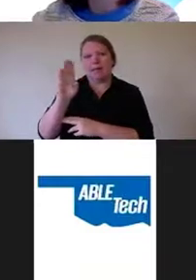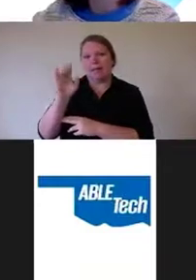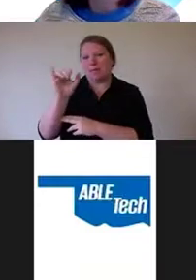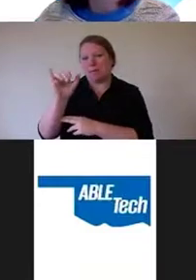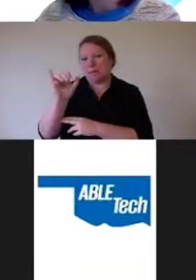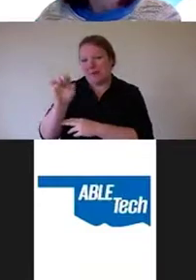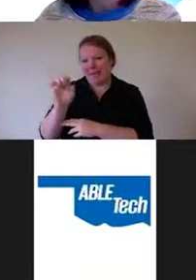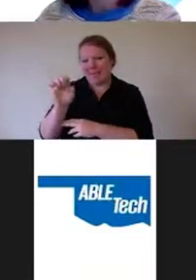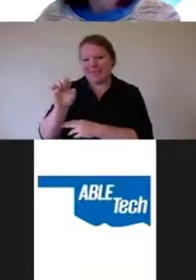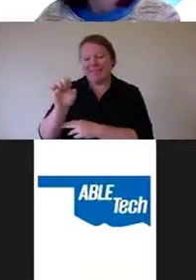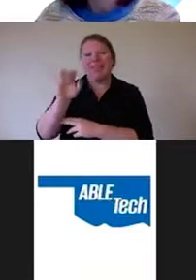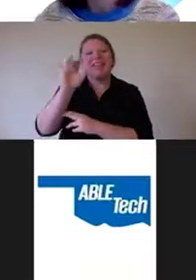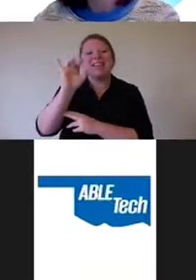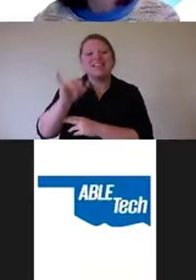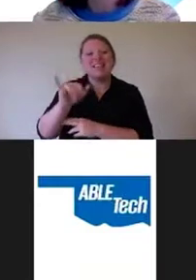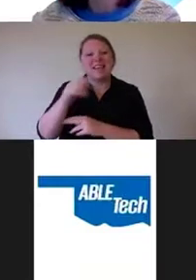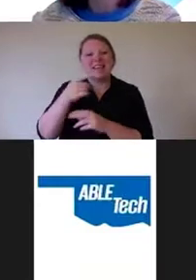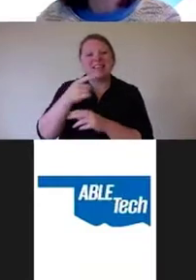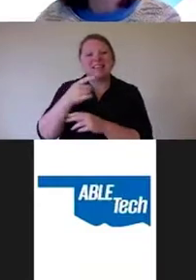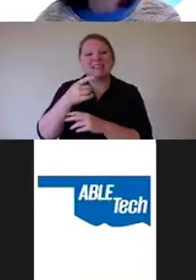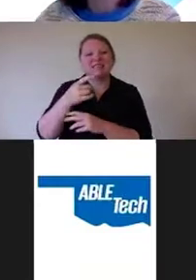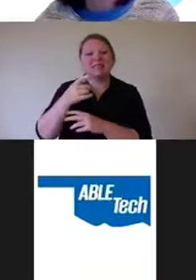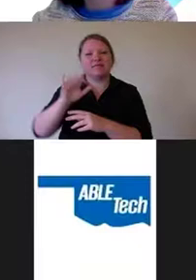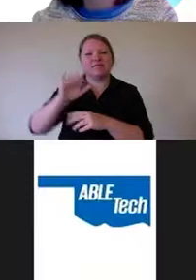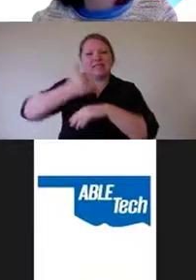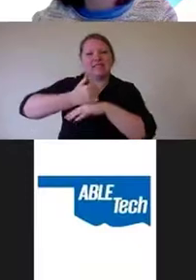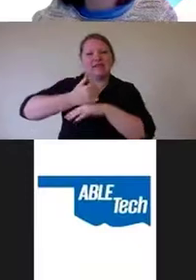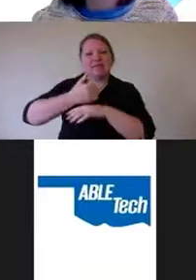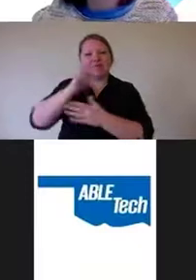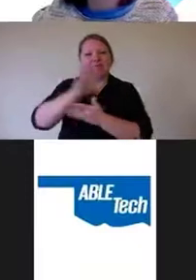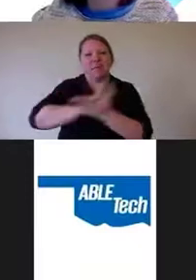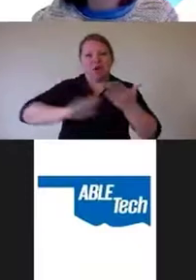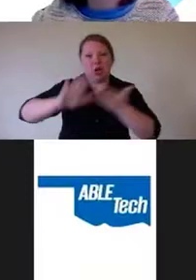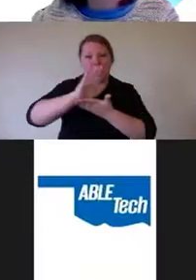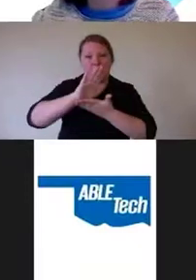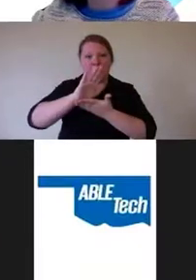student who has figured out how to block accessibility overlays.